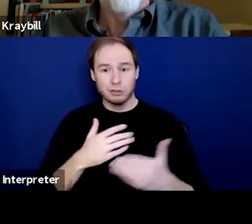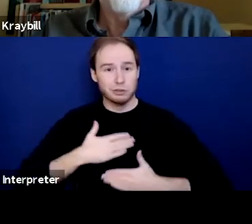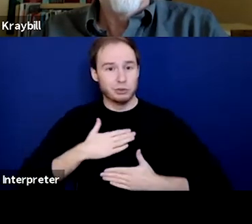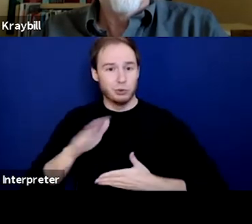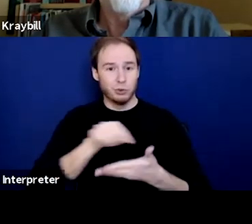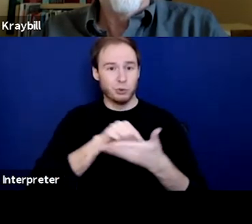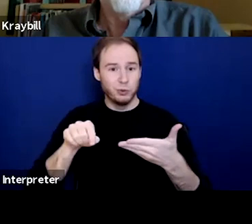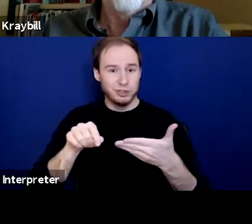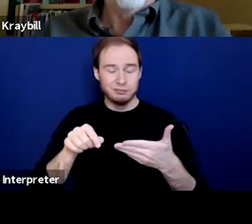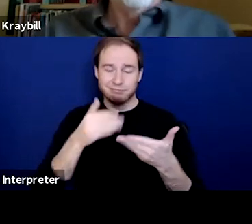Thank you so much.